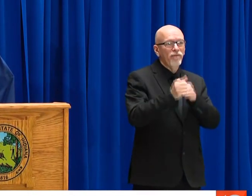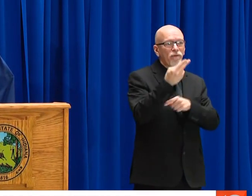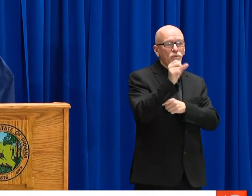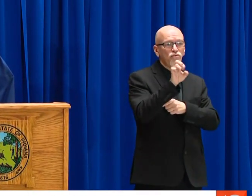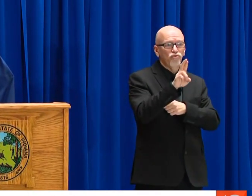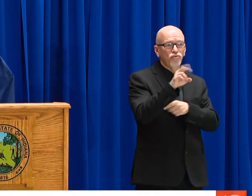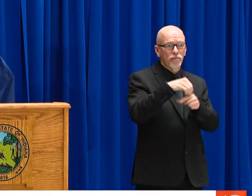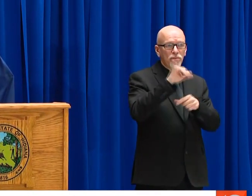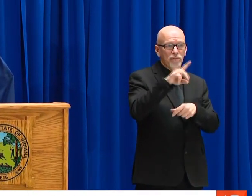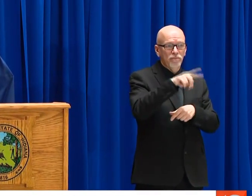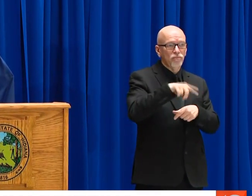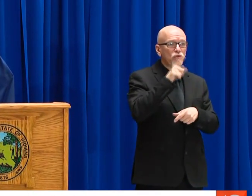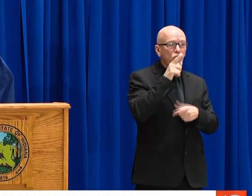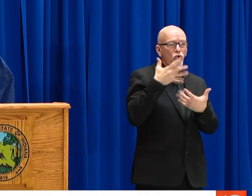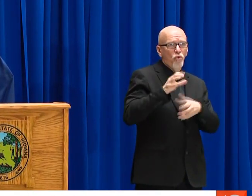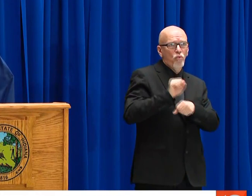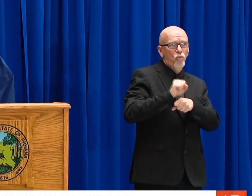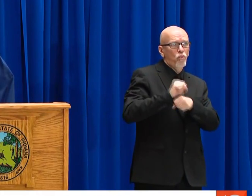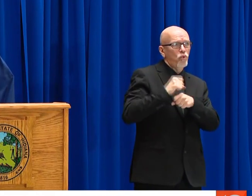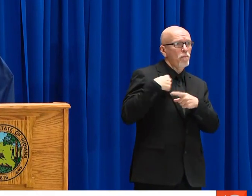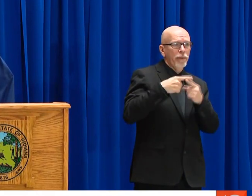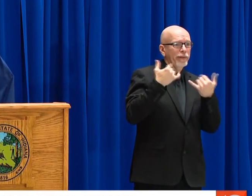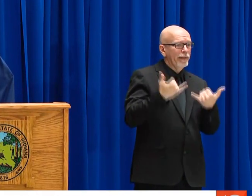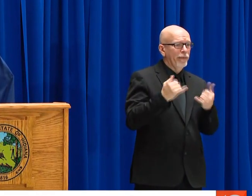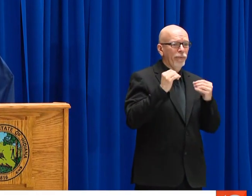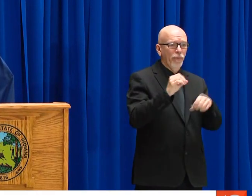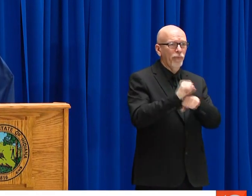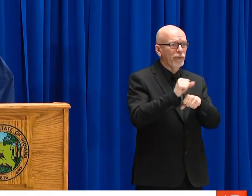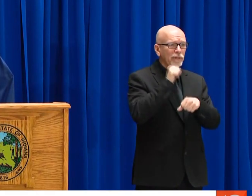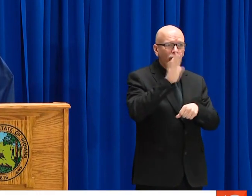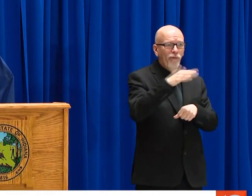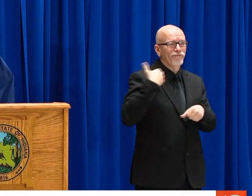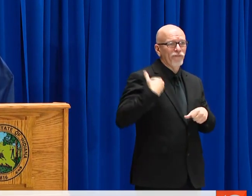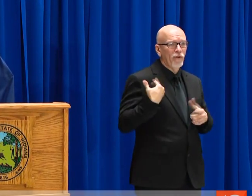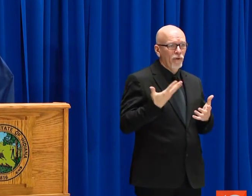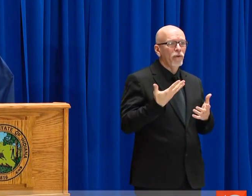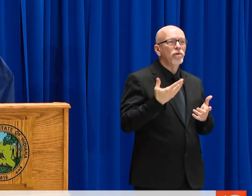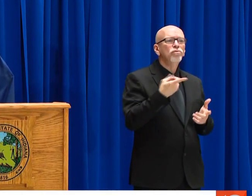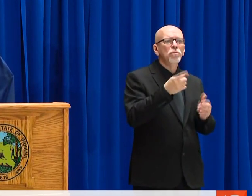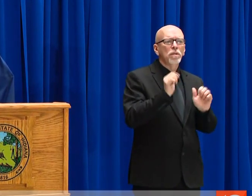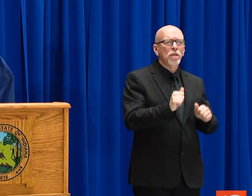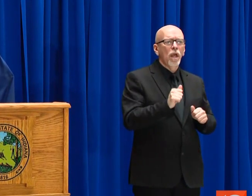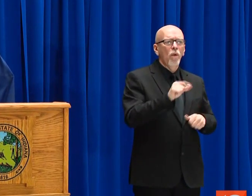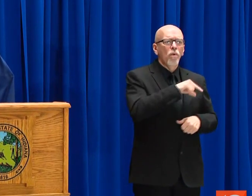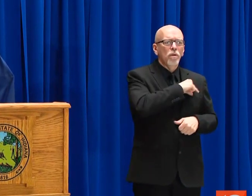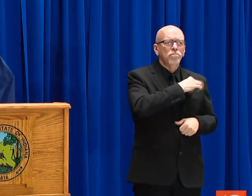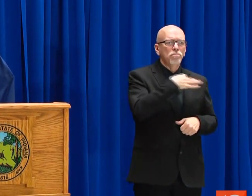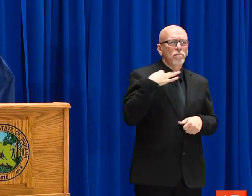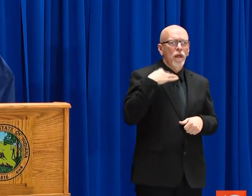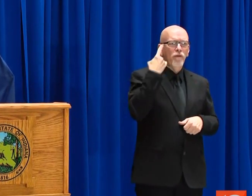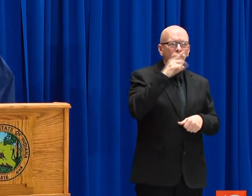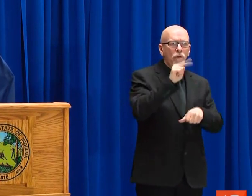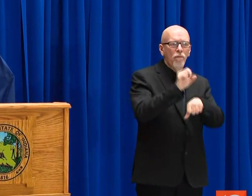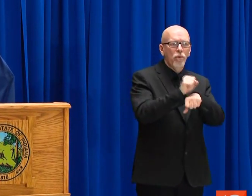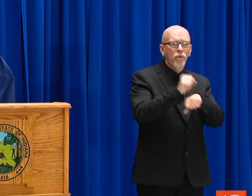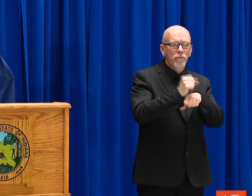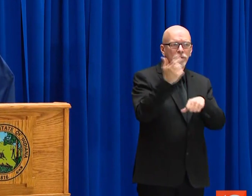ELIGIBLE AND HOW INDIVIDUALS CAN APPLY. FIRST, I DO WANT TO SAY THAT EVERY HOOSIER WHO HAS WORKED AND